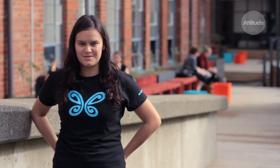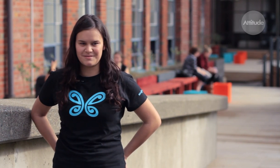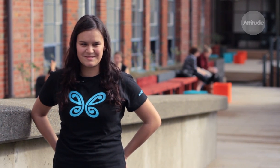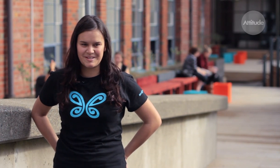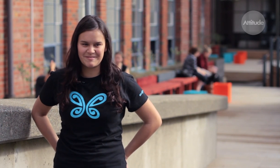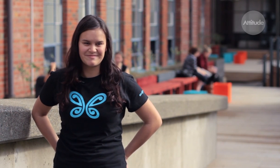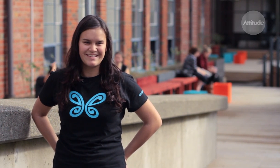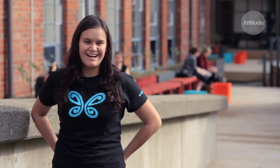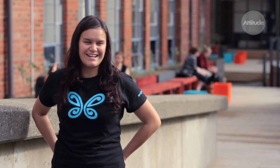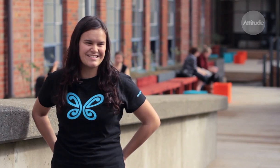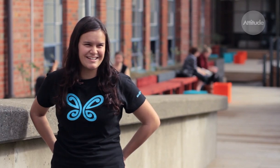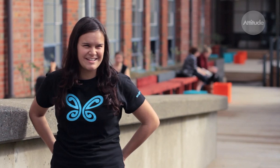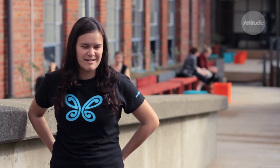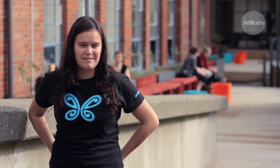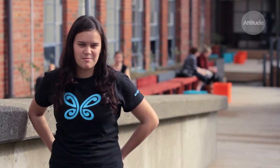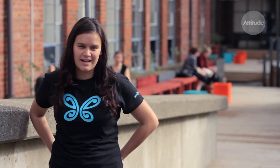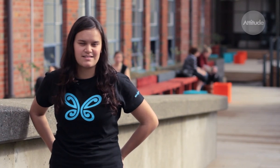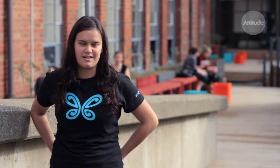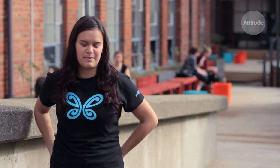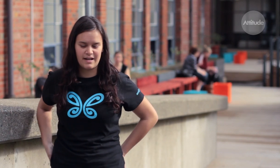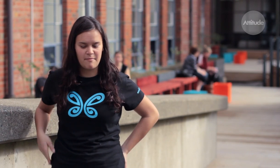so I decided that when I came to Wellington I would start but first year I had papers